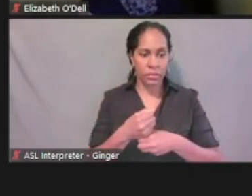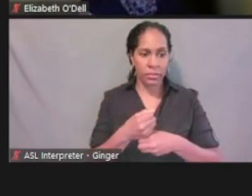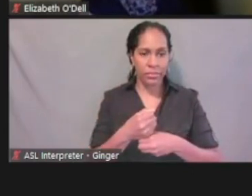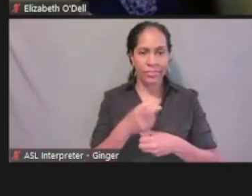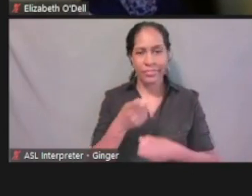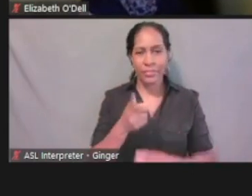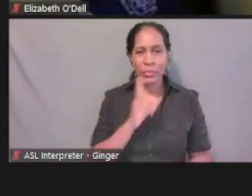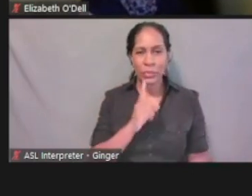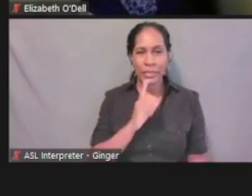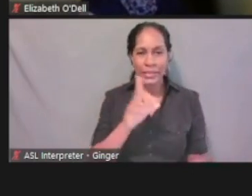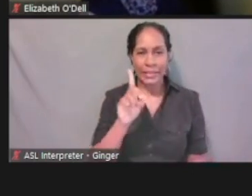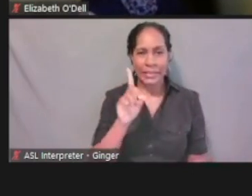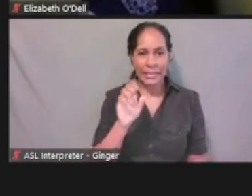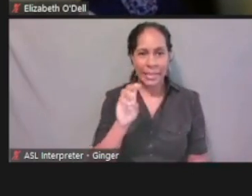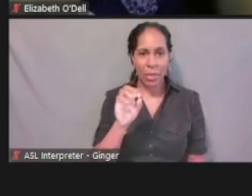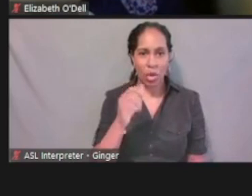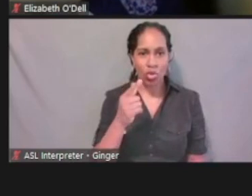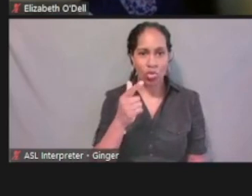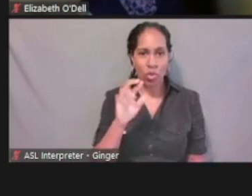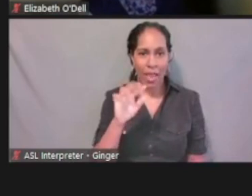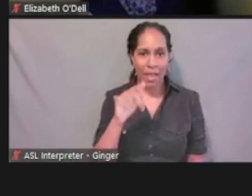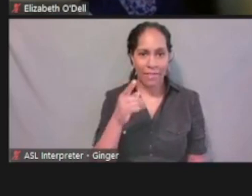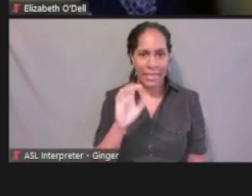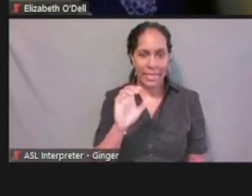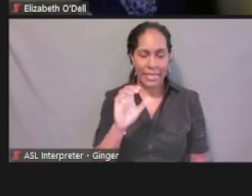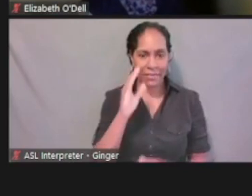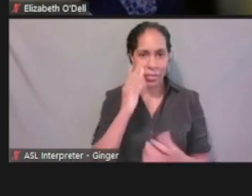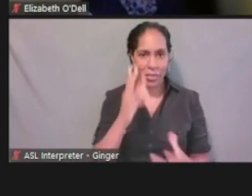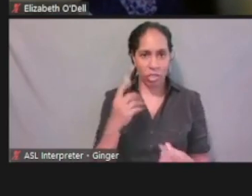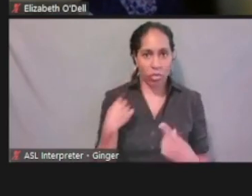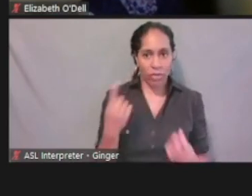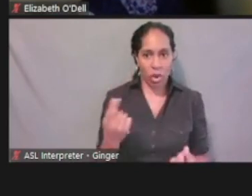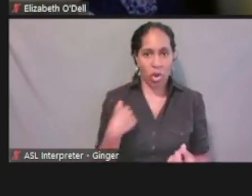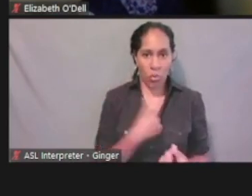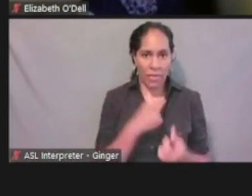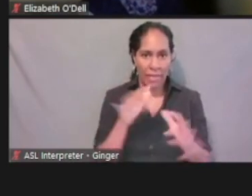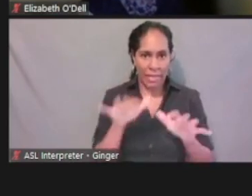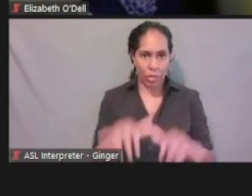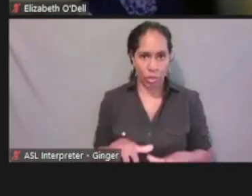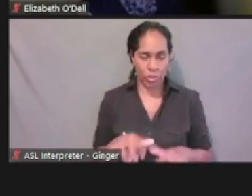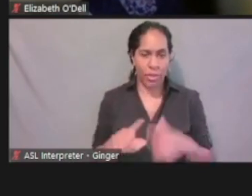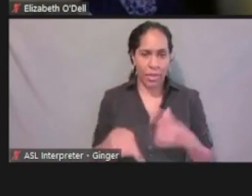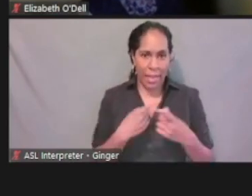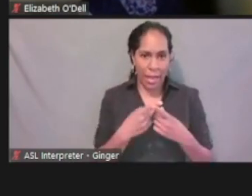that we've entered so far on the household. And it's important that we look at this information